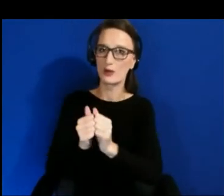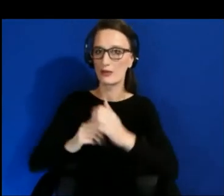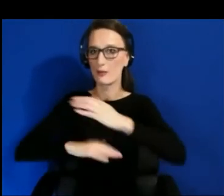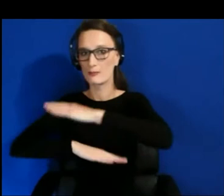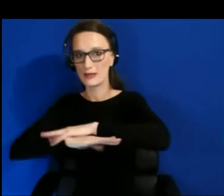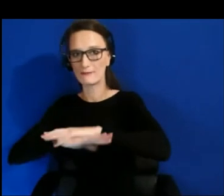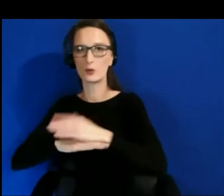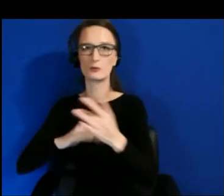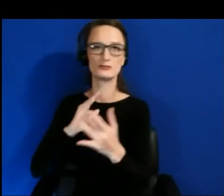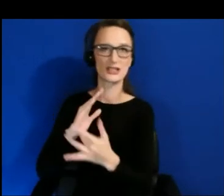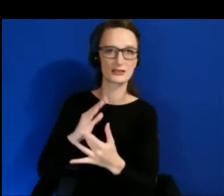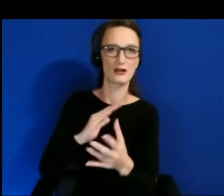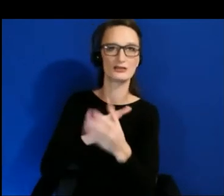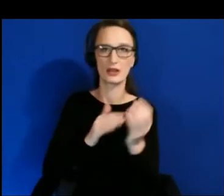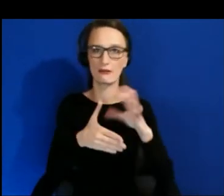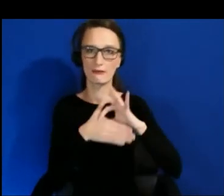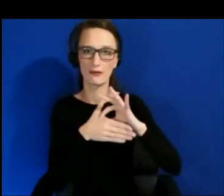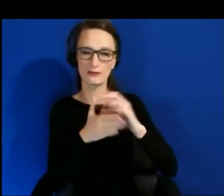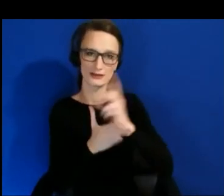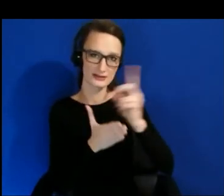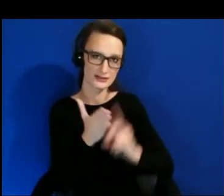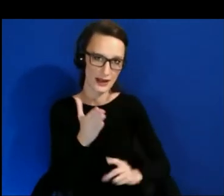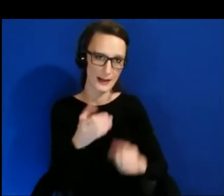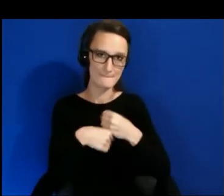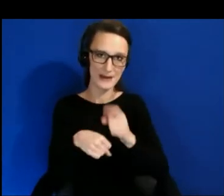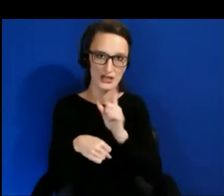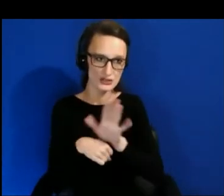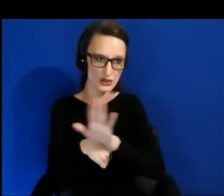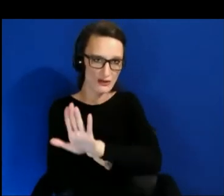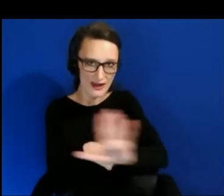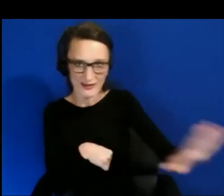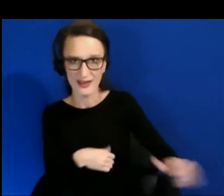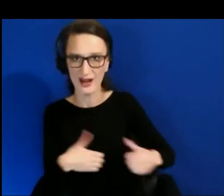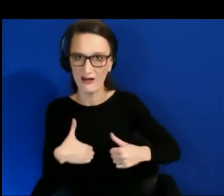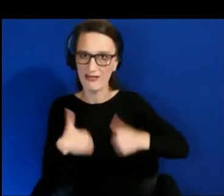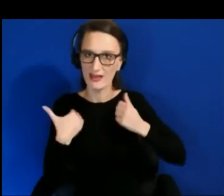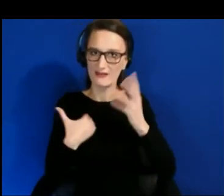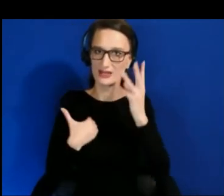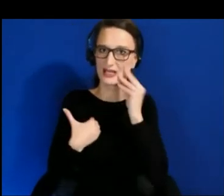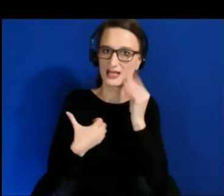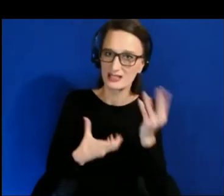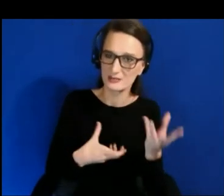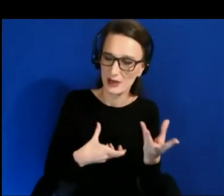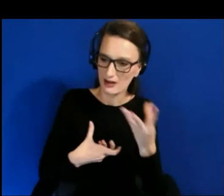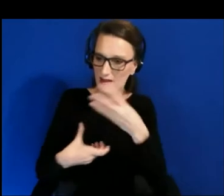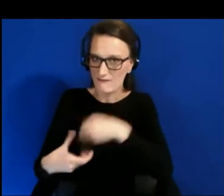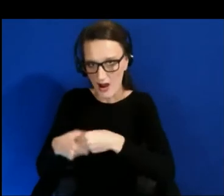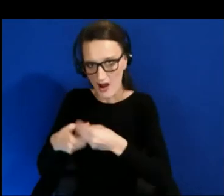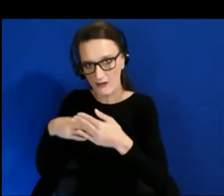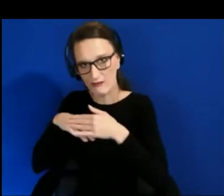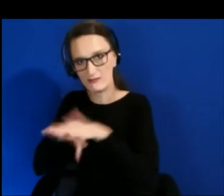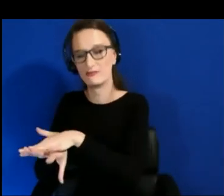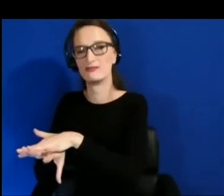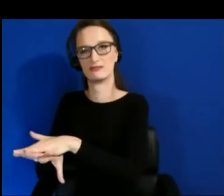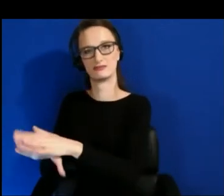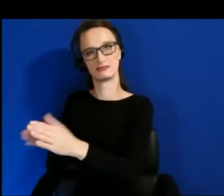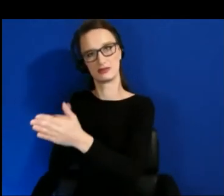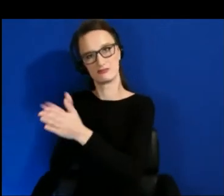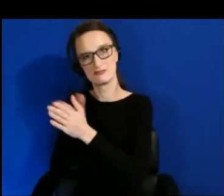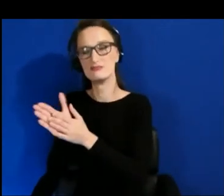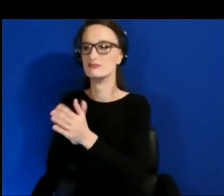people with a lived experience of disability are driving design and improving access and experiences available to all?